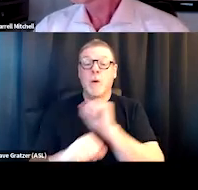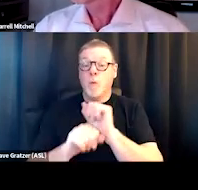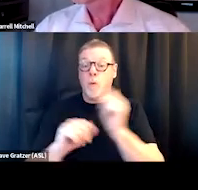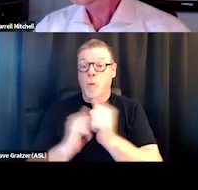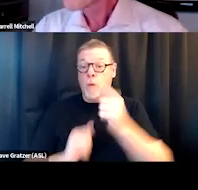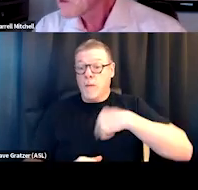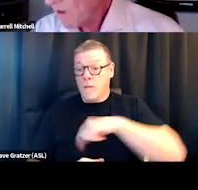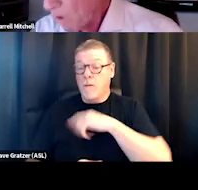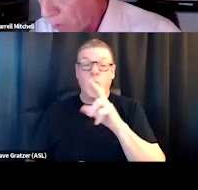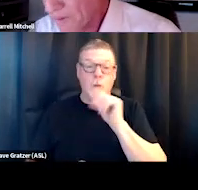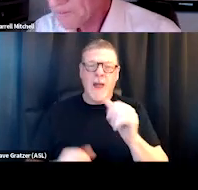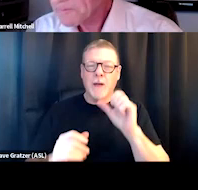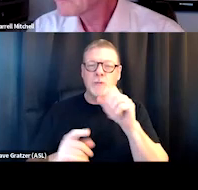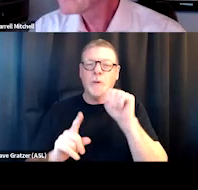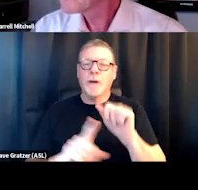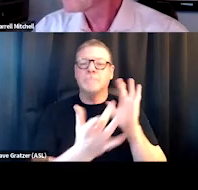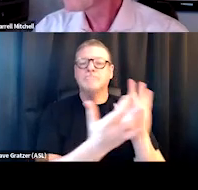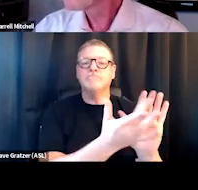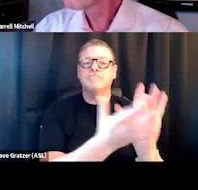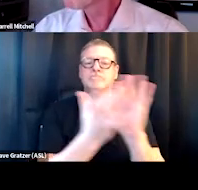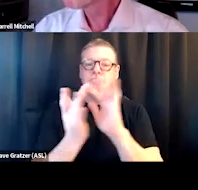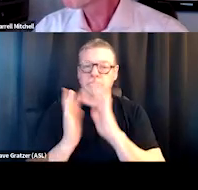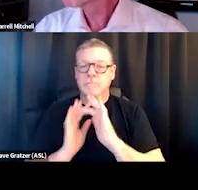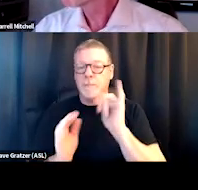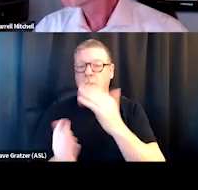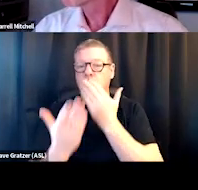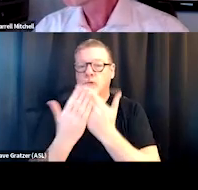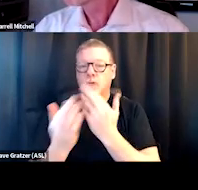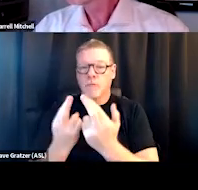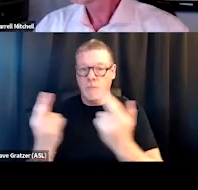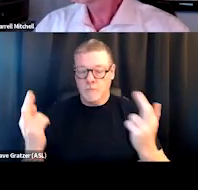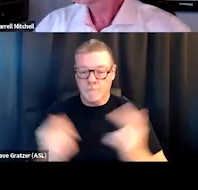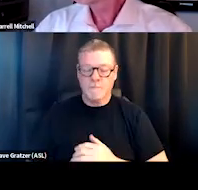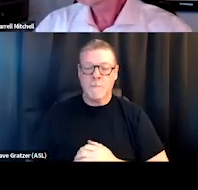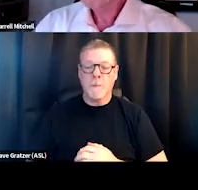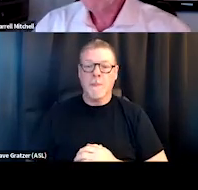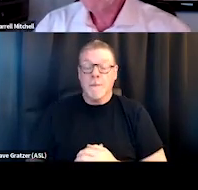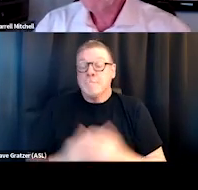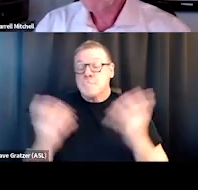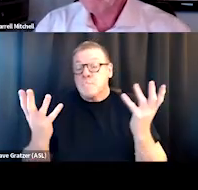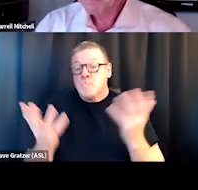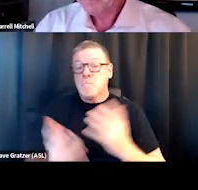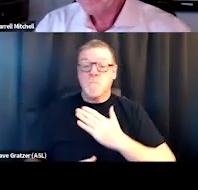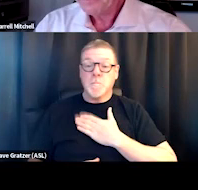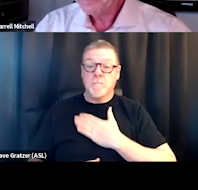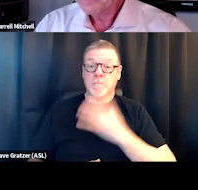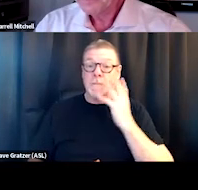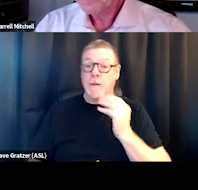and so it's great to introduce people to that incredible resource. And I don't know, my experience is you just bring it in,